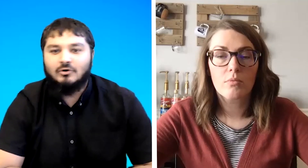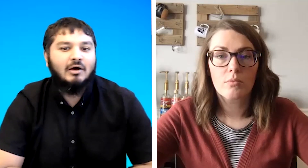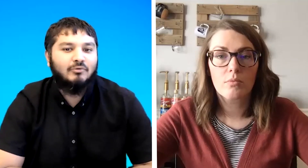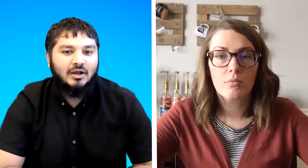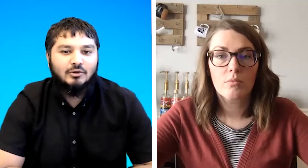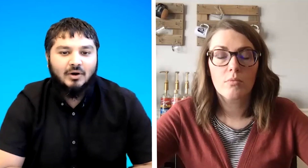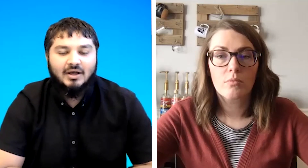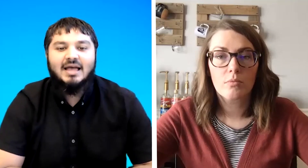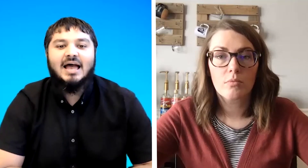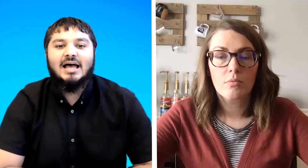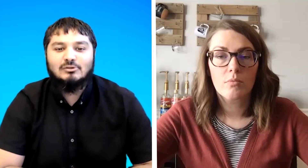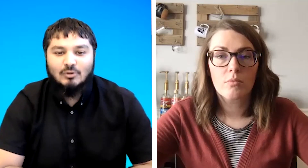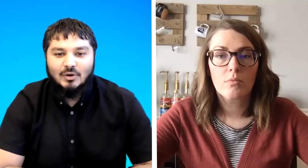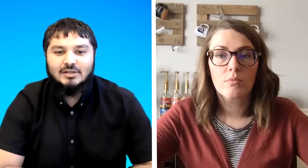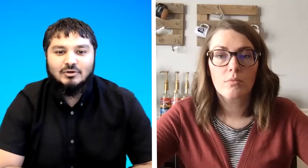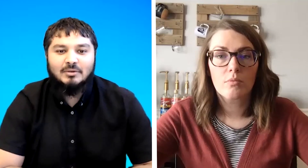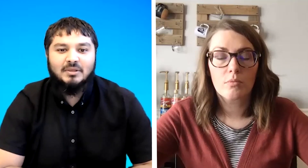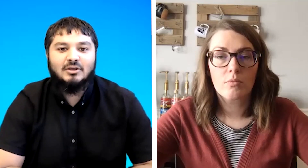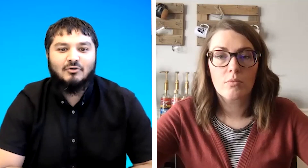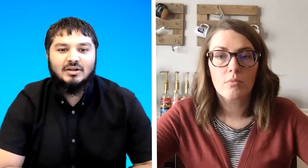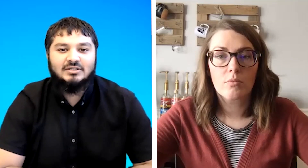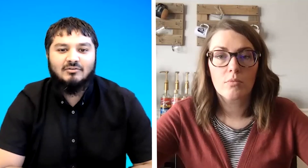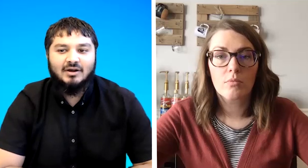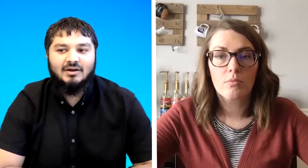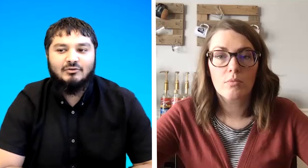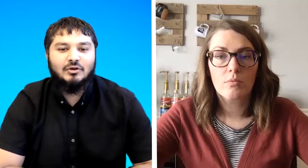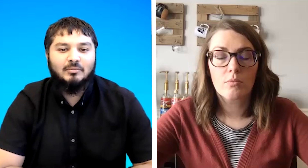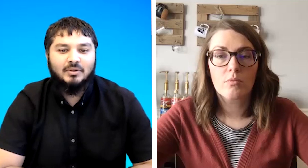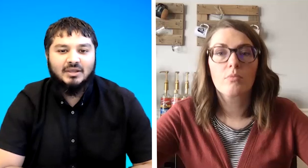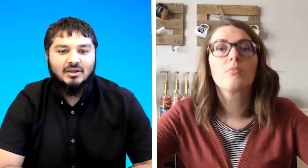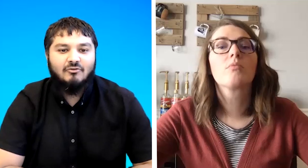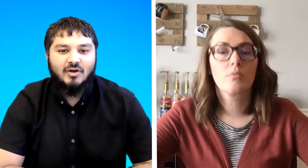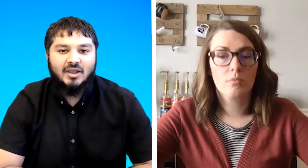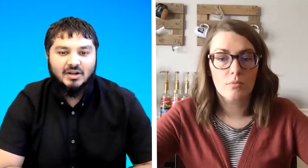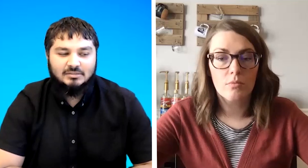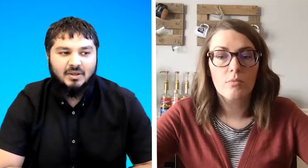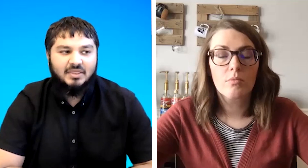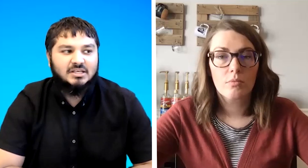how young you are as long as you can meet the criteria you can be recognized but this